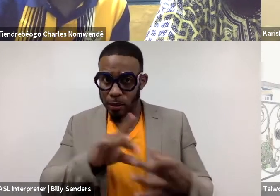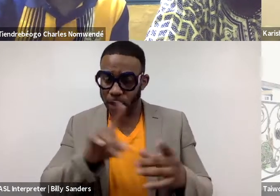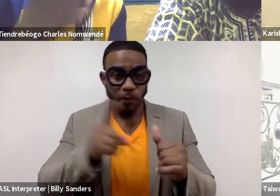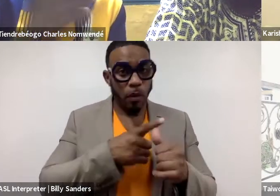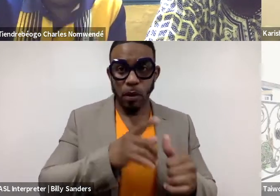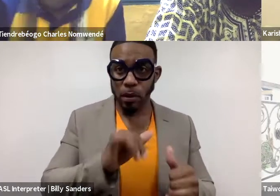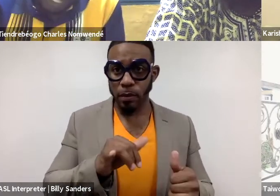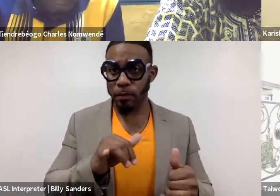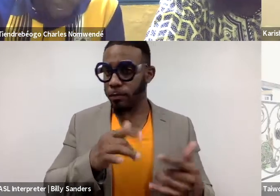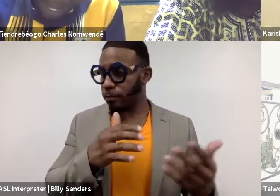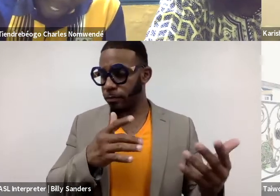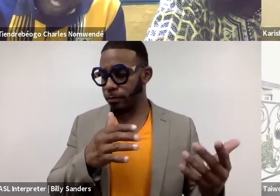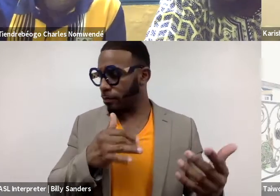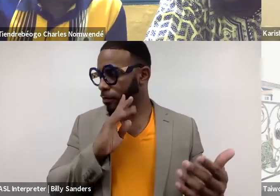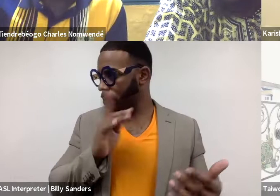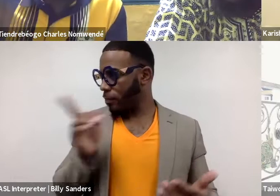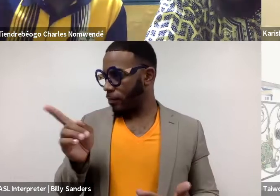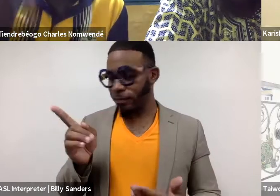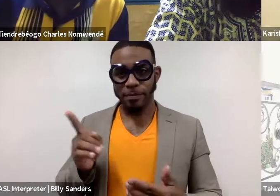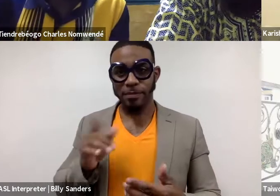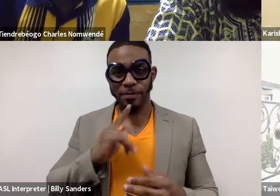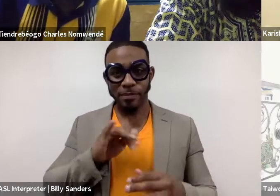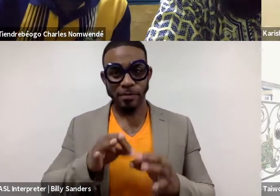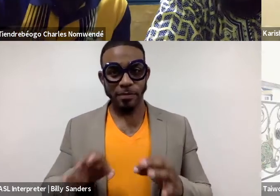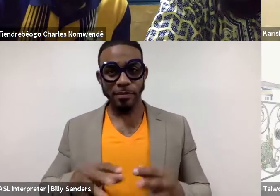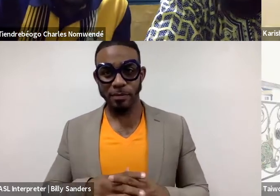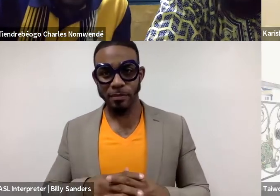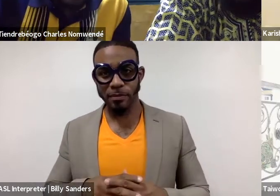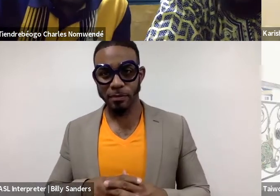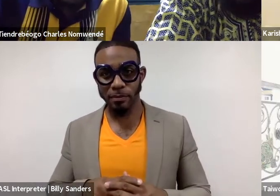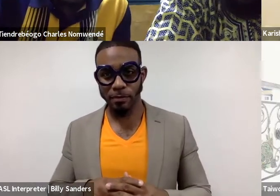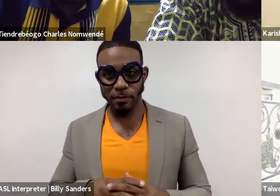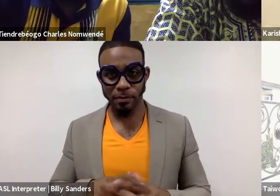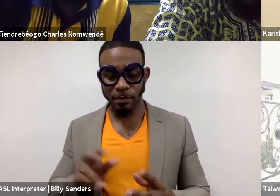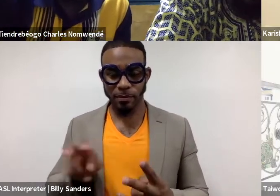Sorry. (both conversing faintly) So, I was saying, she said,